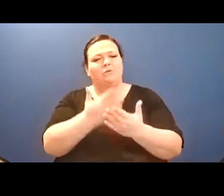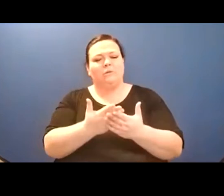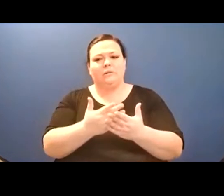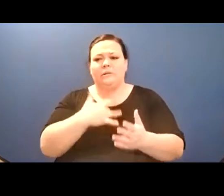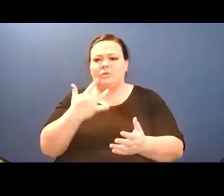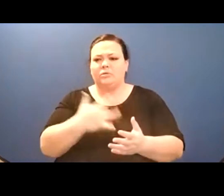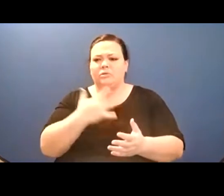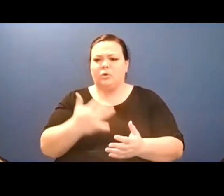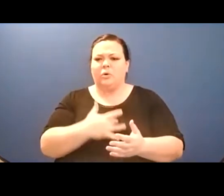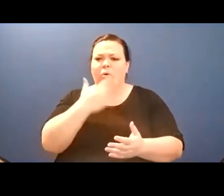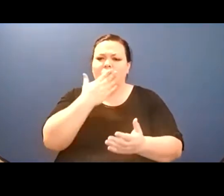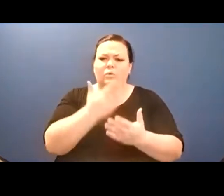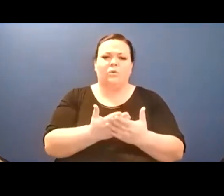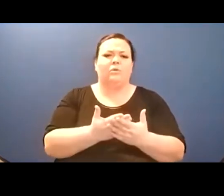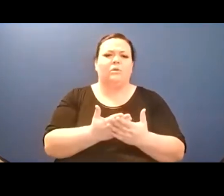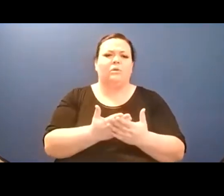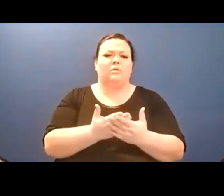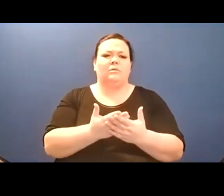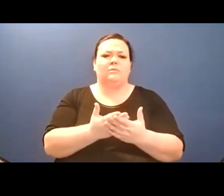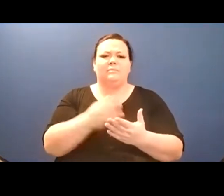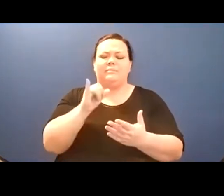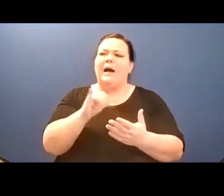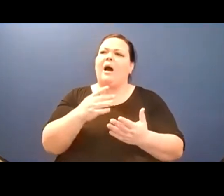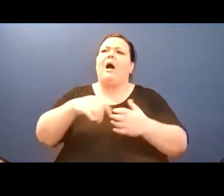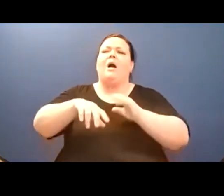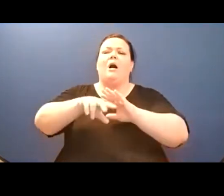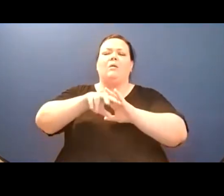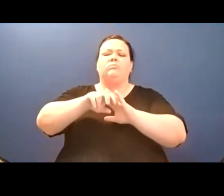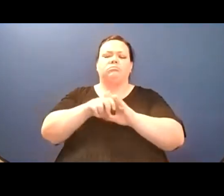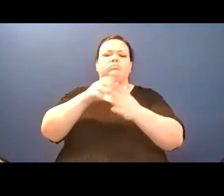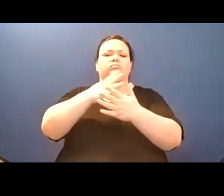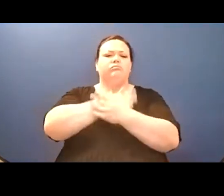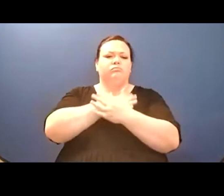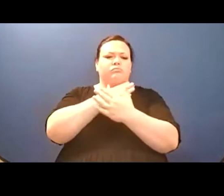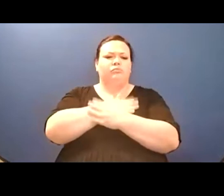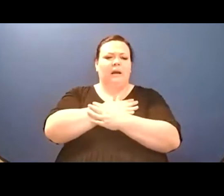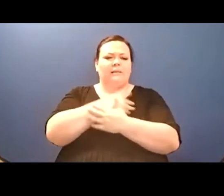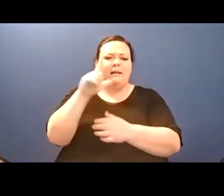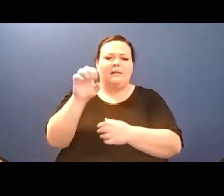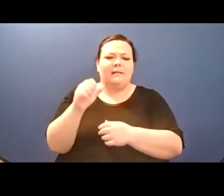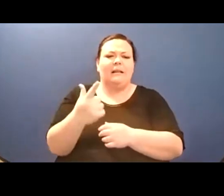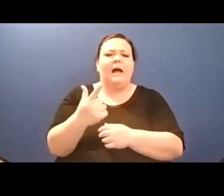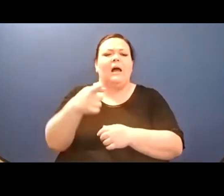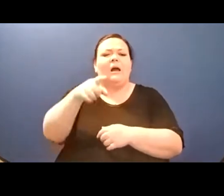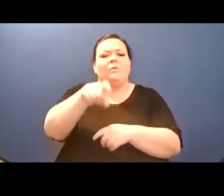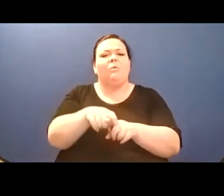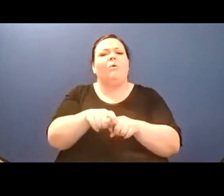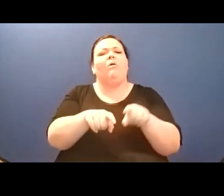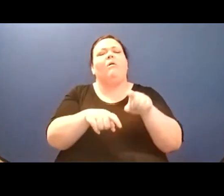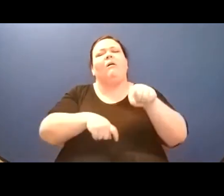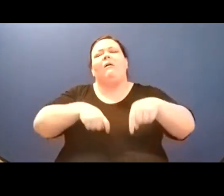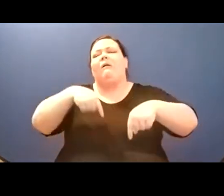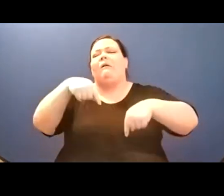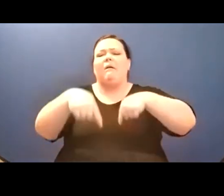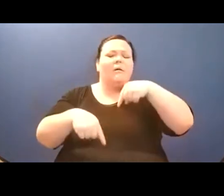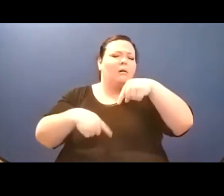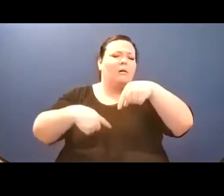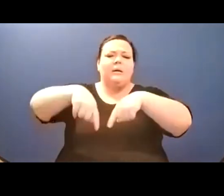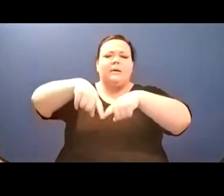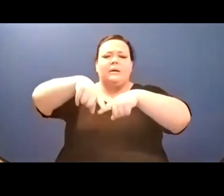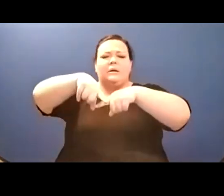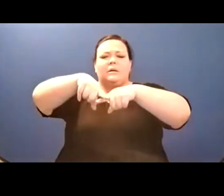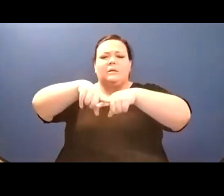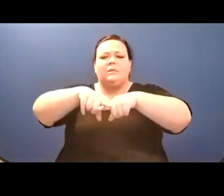goes one then the other the ear grovels in the mud the knee twists toward the sky ... are these// the